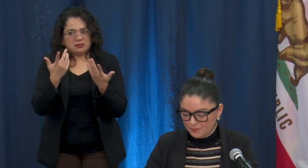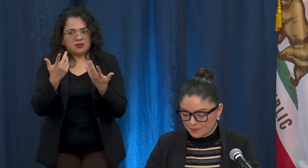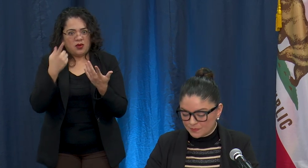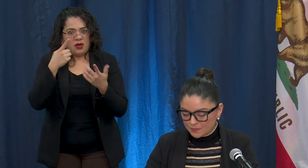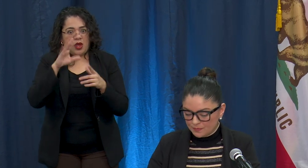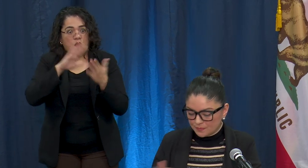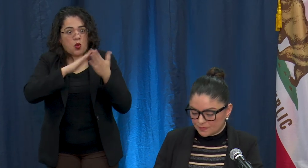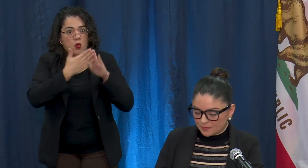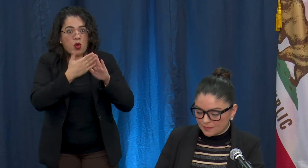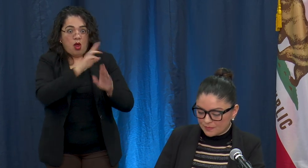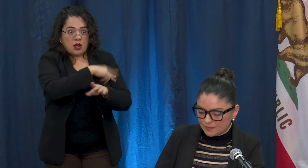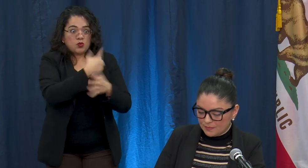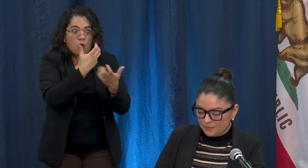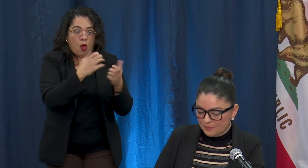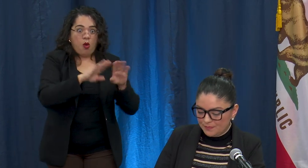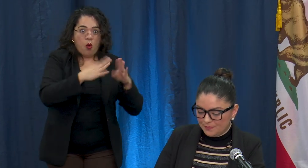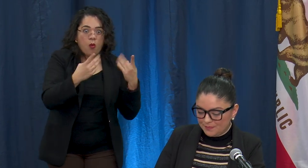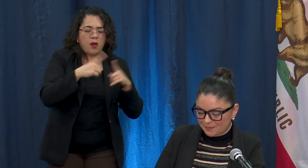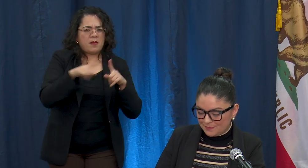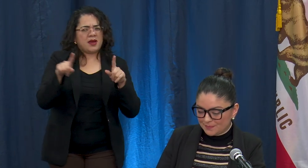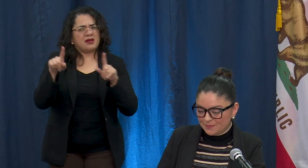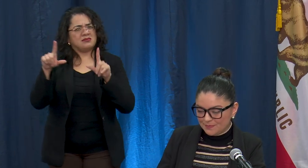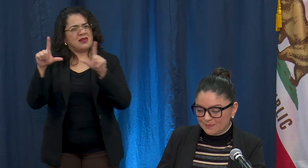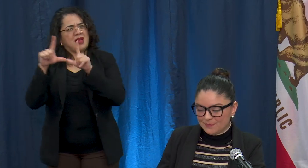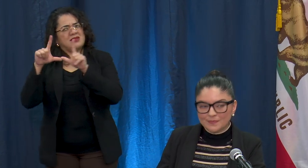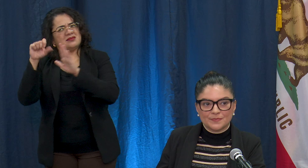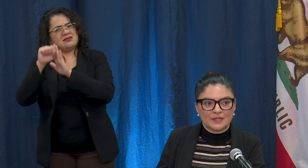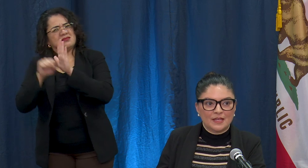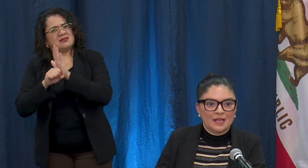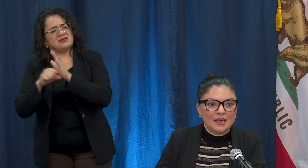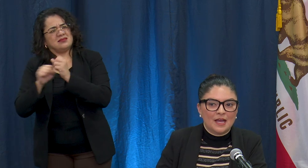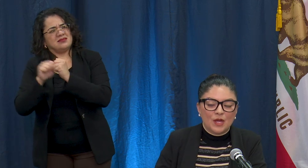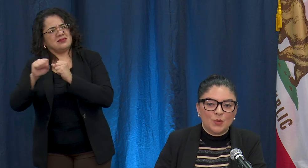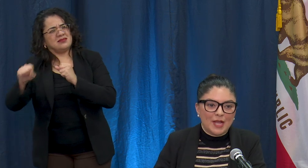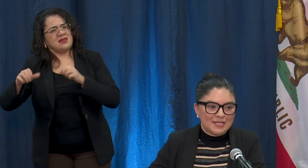to what the process is and why the license has not been approved? Well as